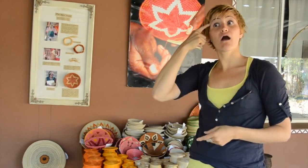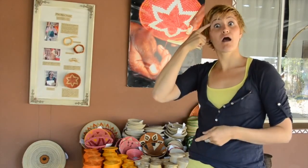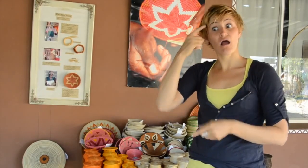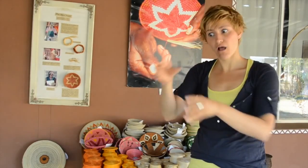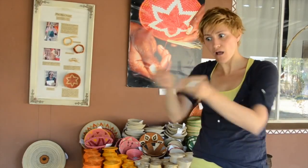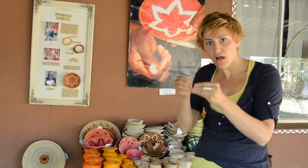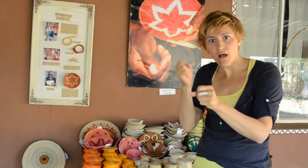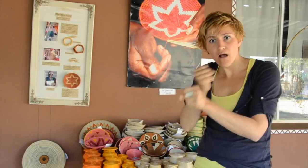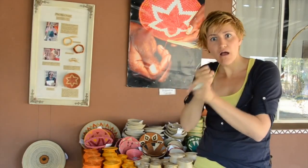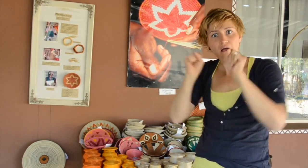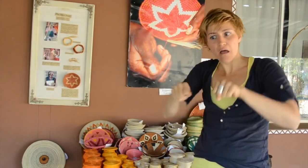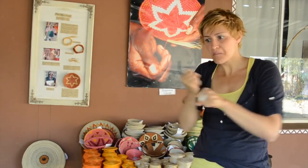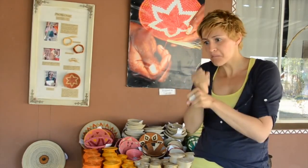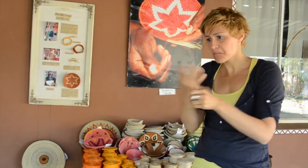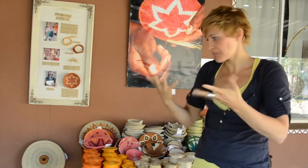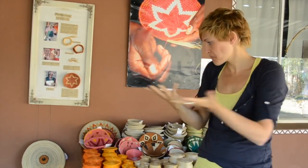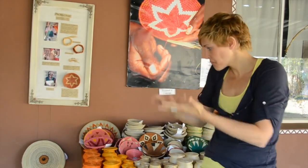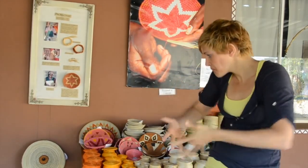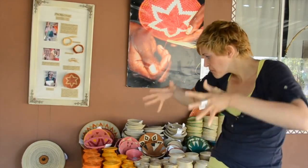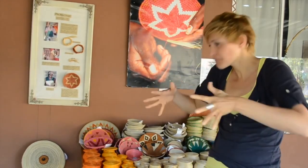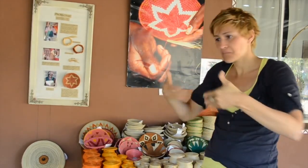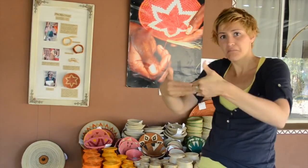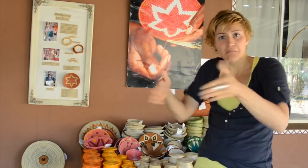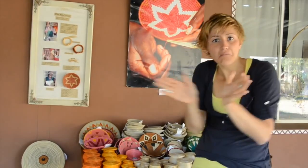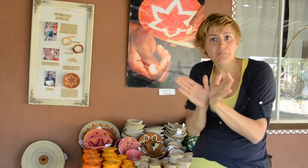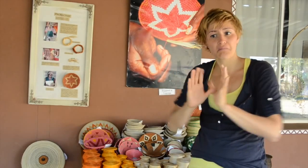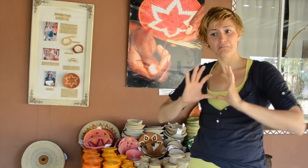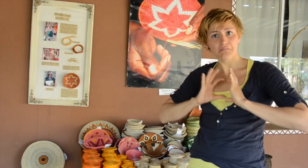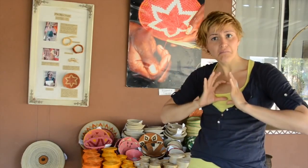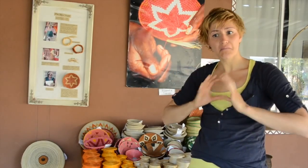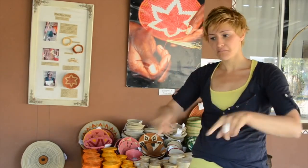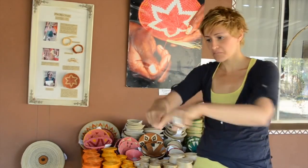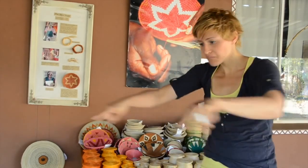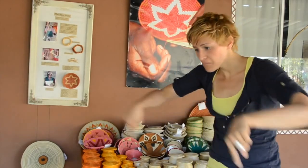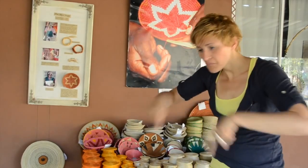and many different things. How are they made?